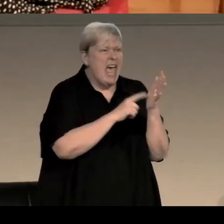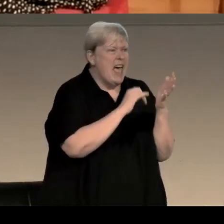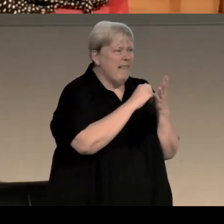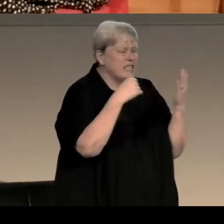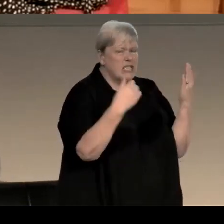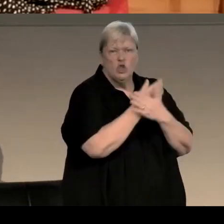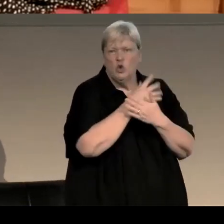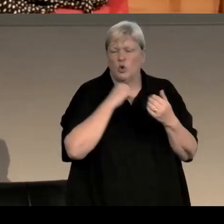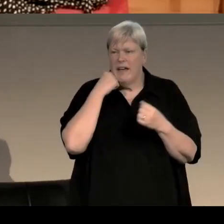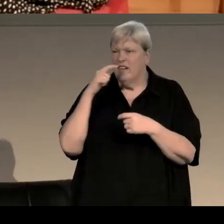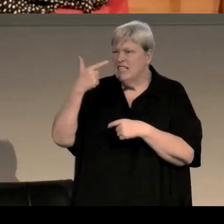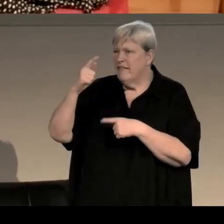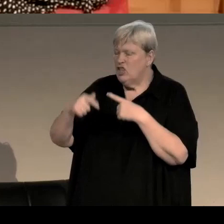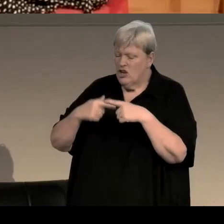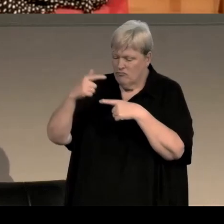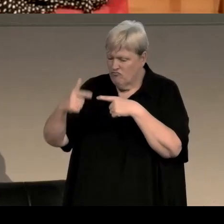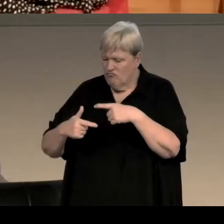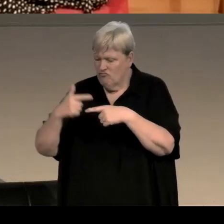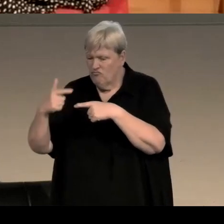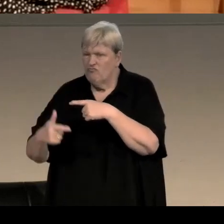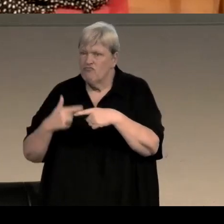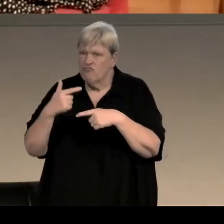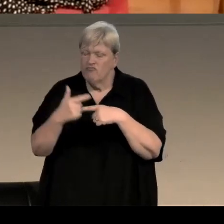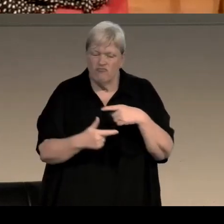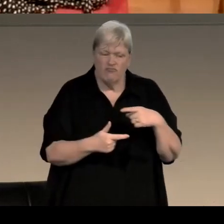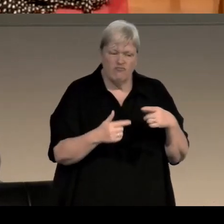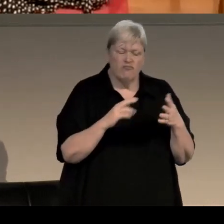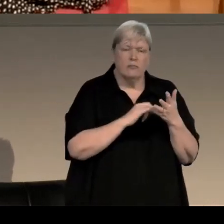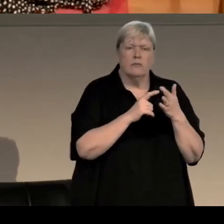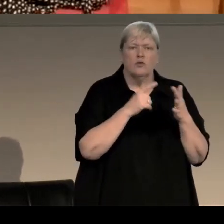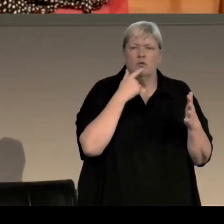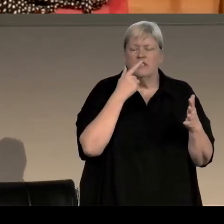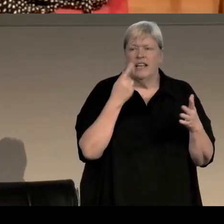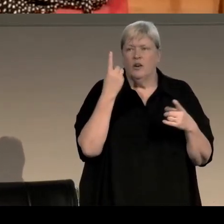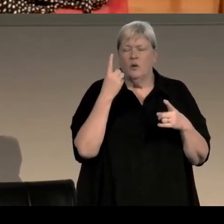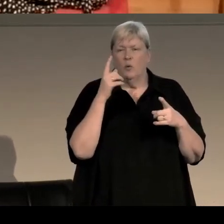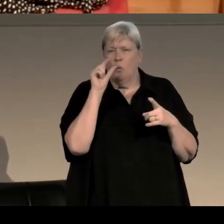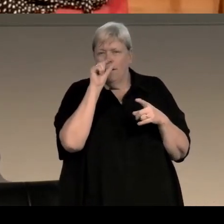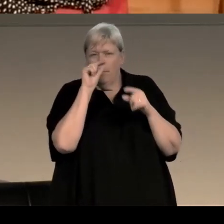have completely renewed themselves, but Sue said "There's one tiny bone in the ear